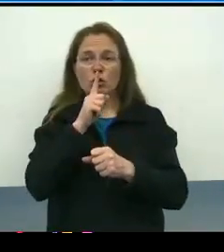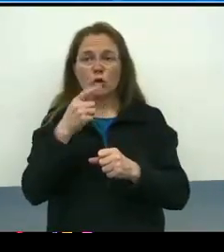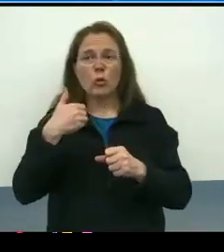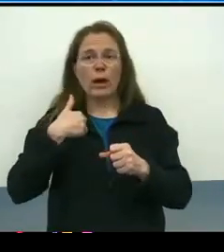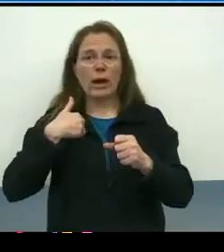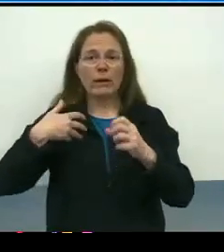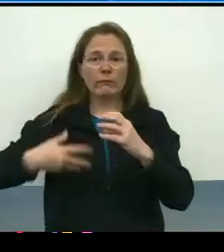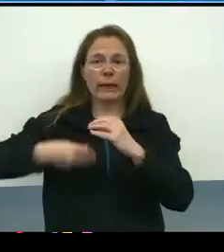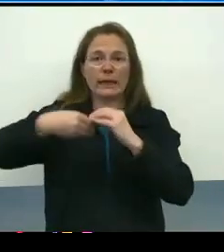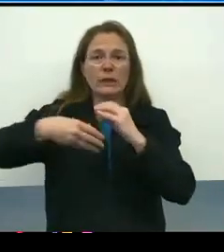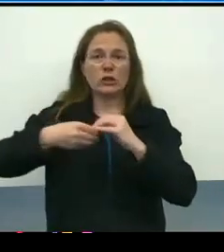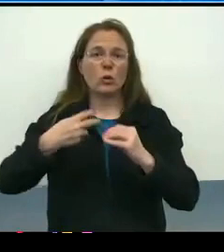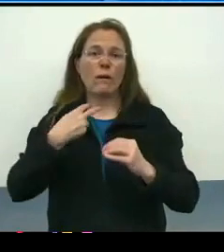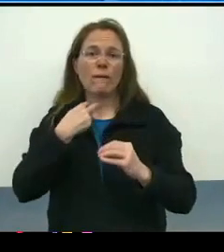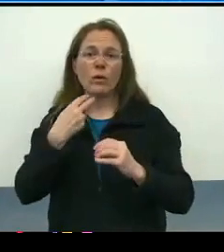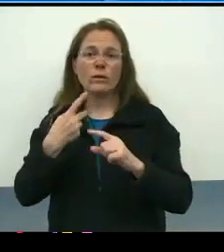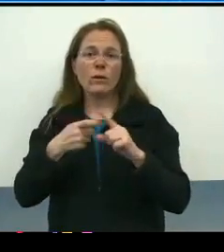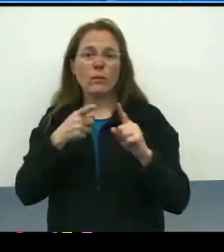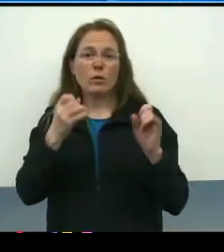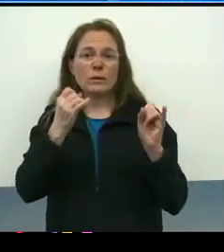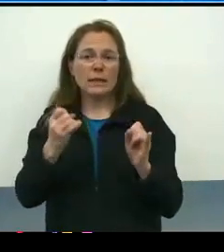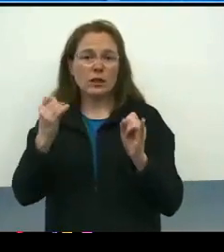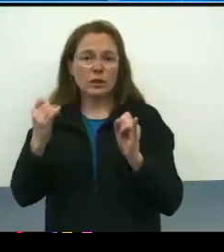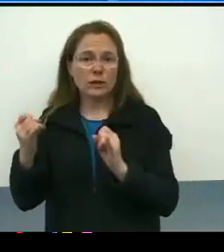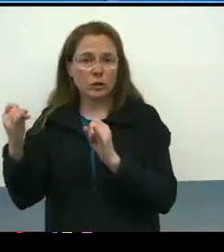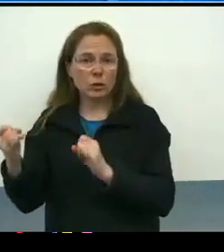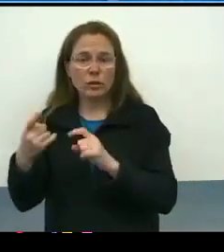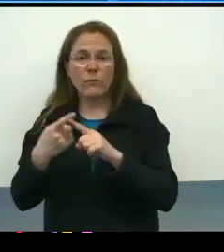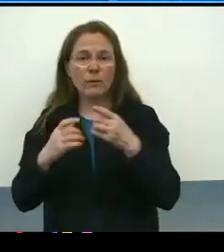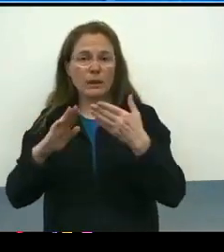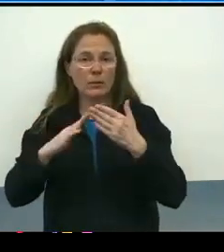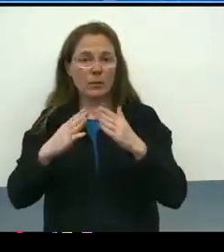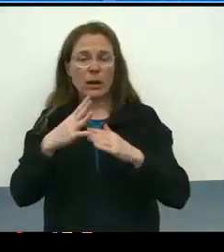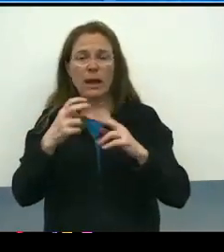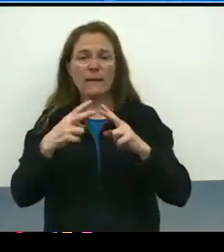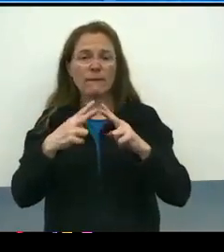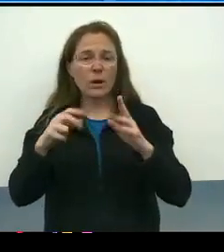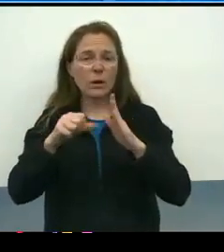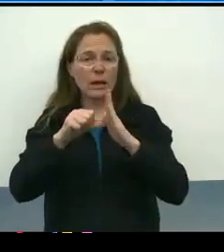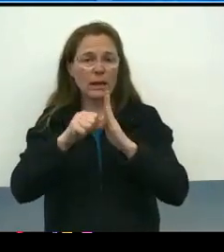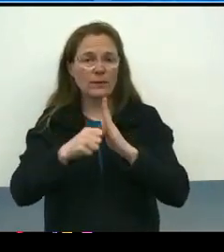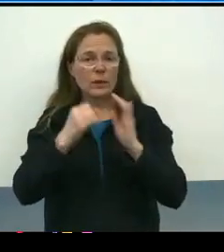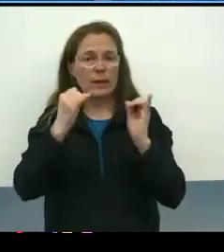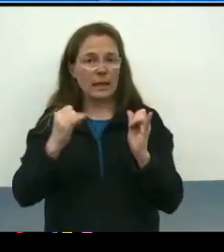or the voices of individuals in the community and really highlighting individual and collective strengths.